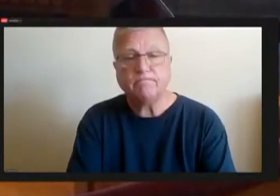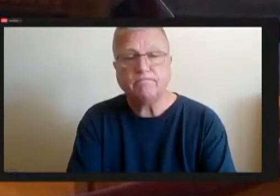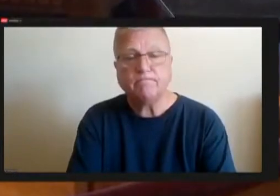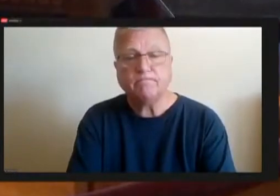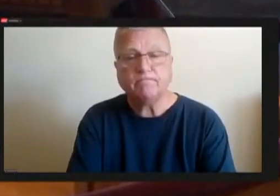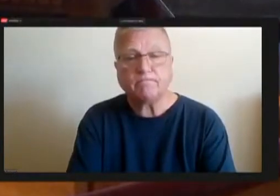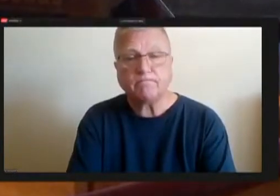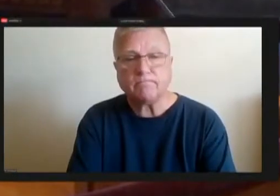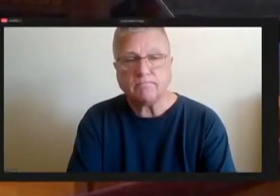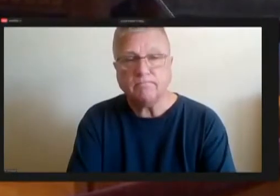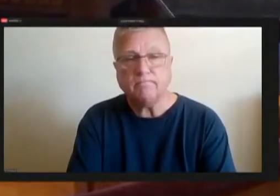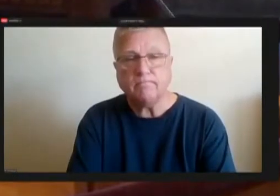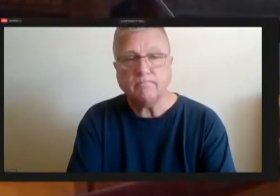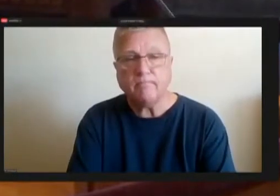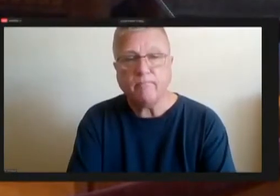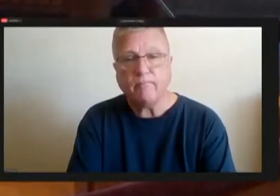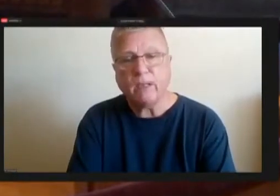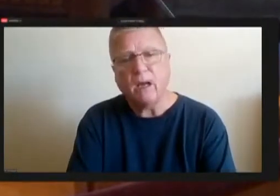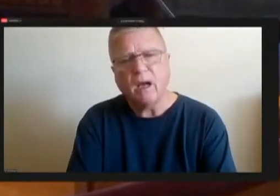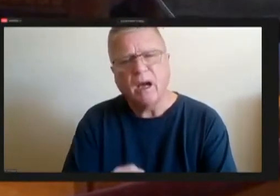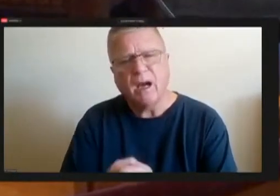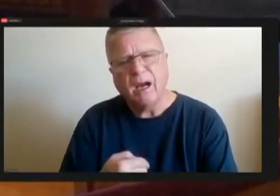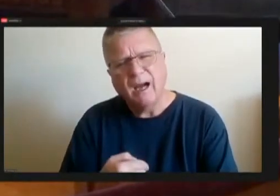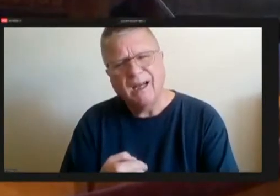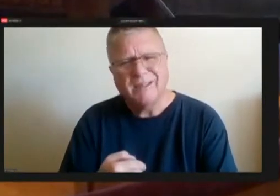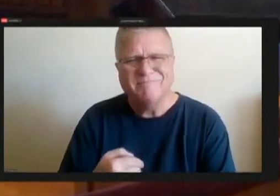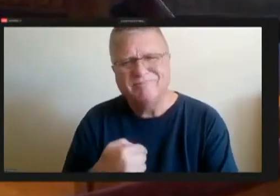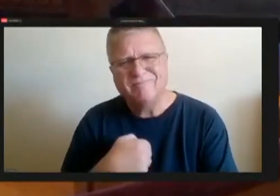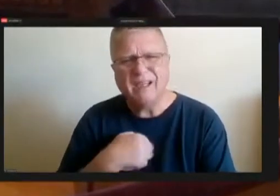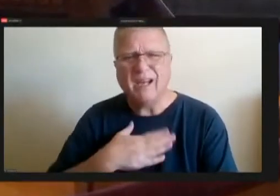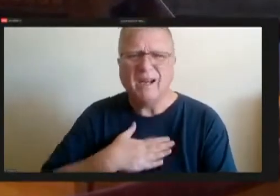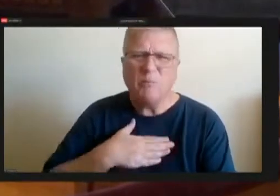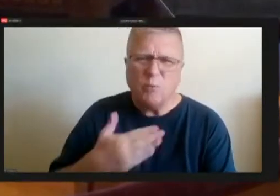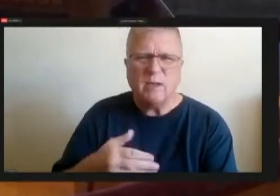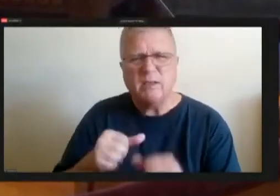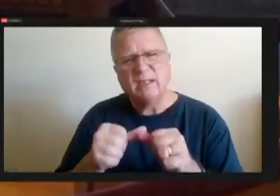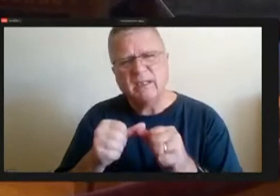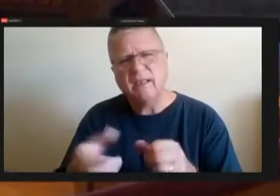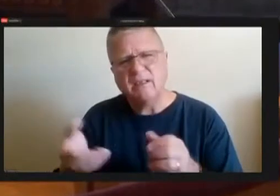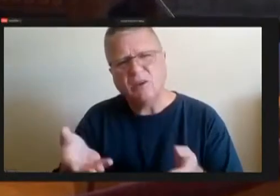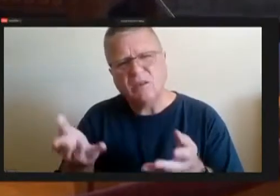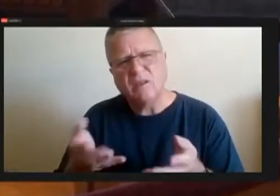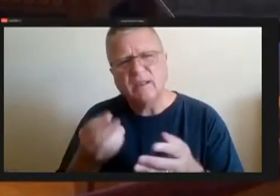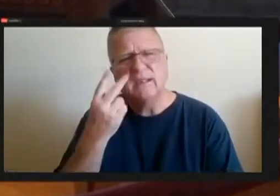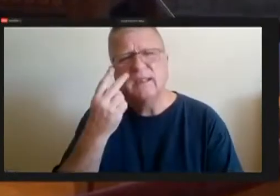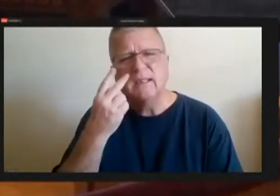I could, I willing to continue the conversation to see what roles they might play.